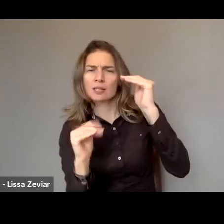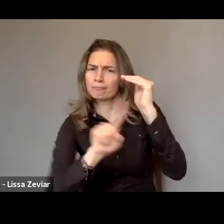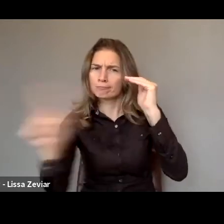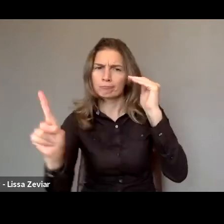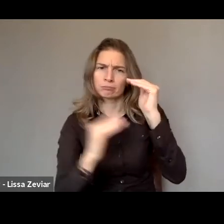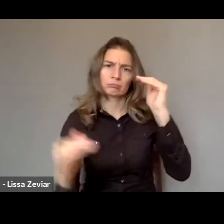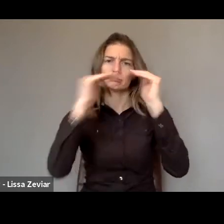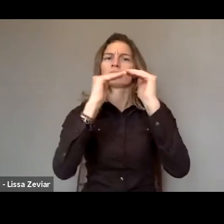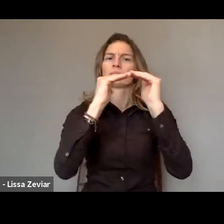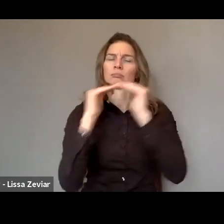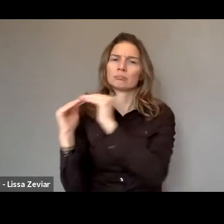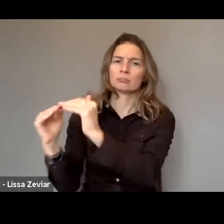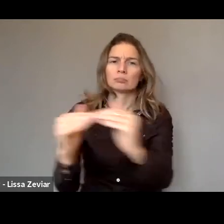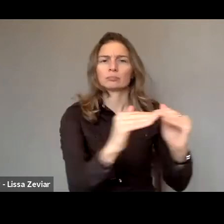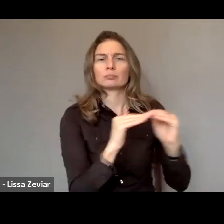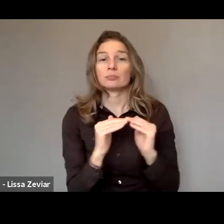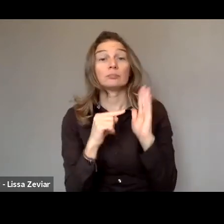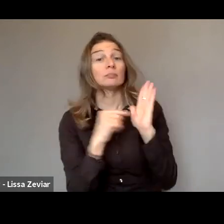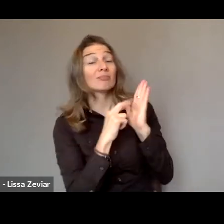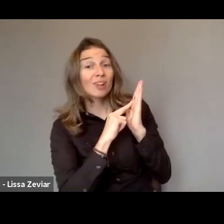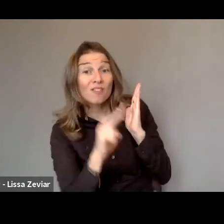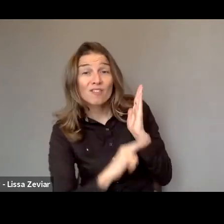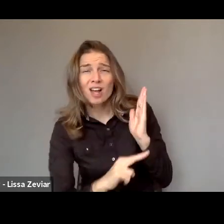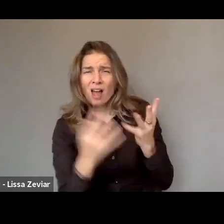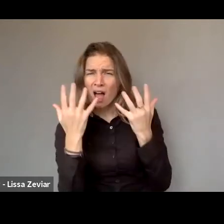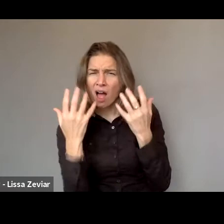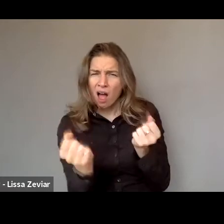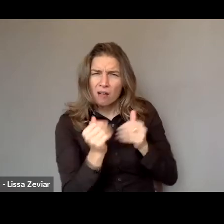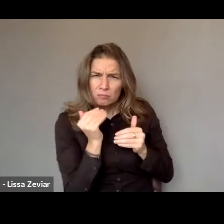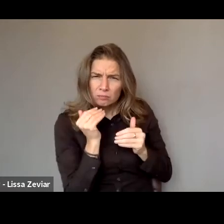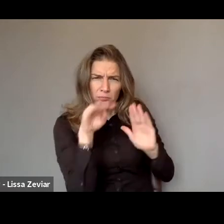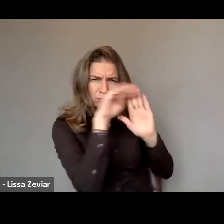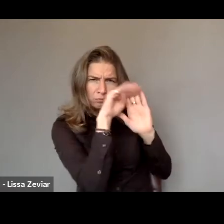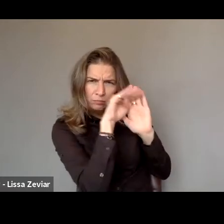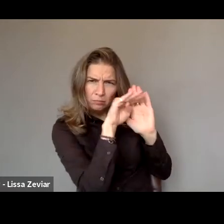The Convention sets out a whole set of rules and proposals